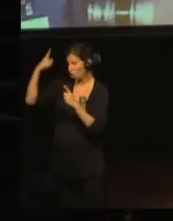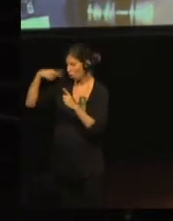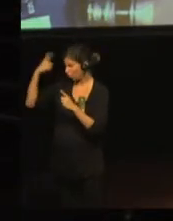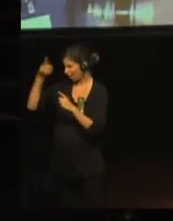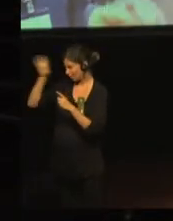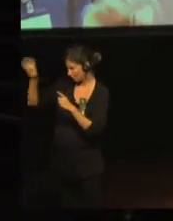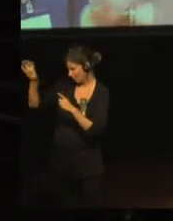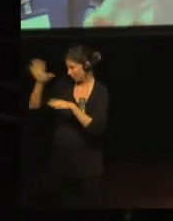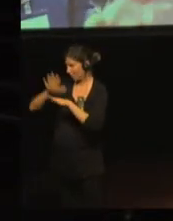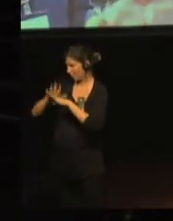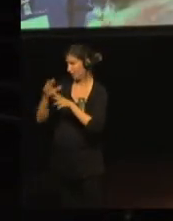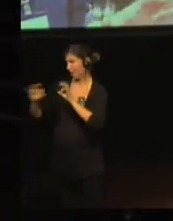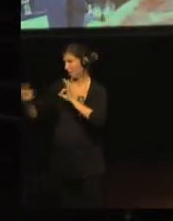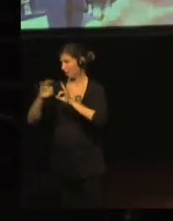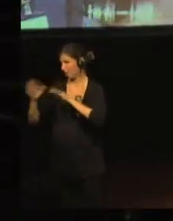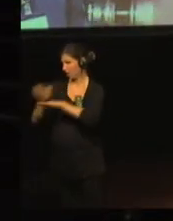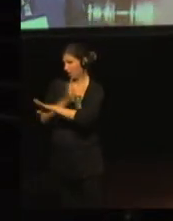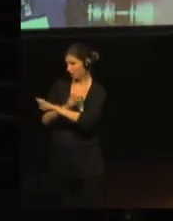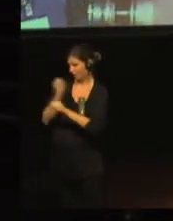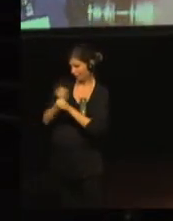So we had two more interim meetings.